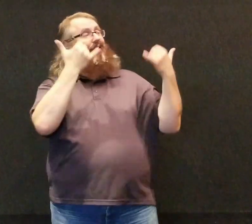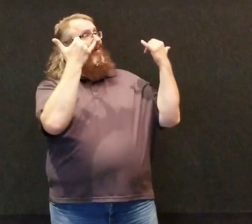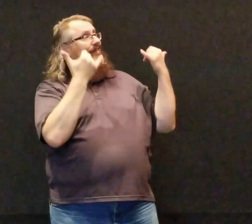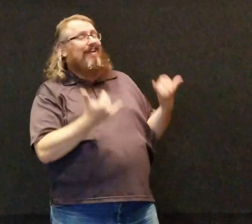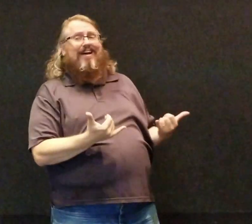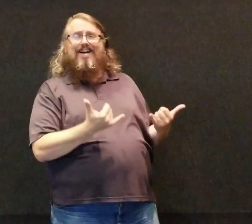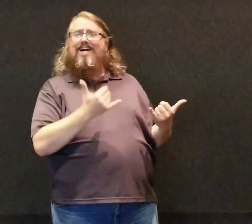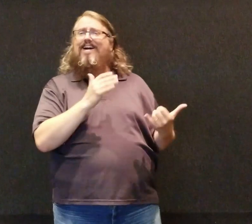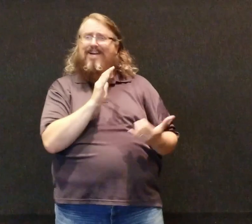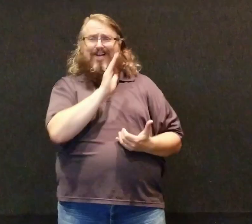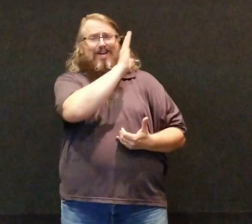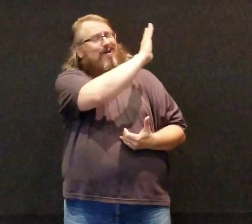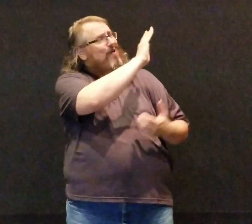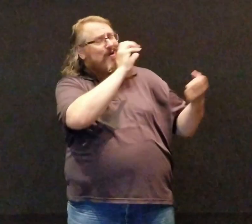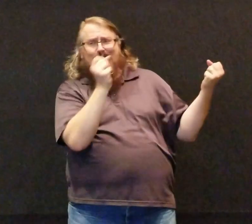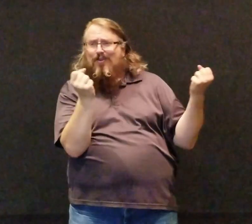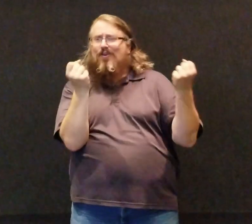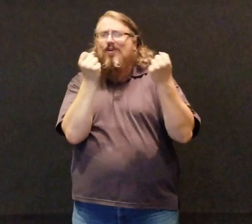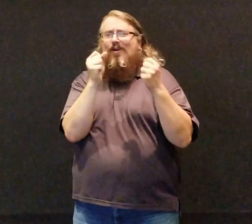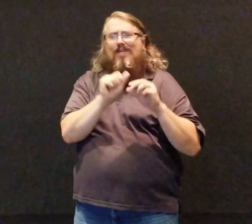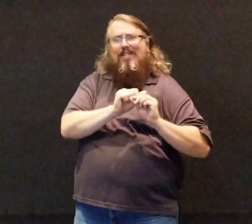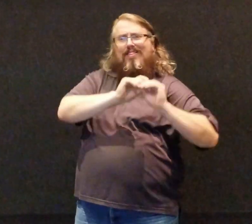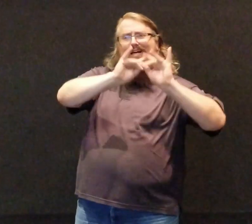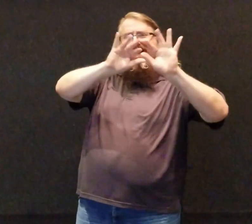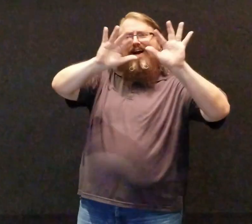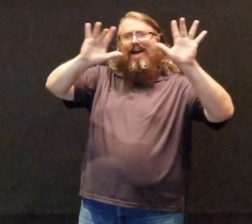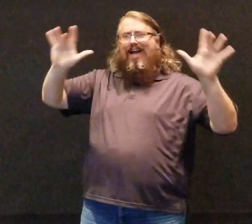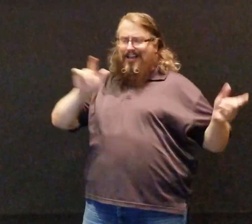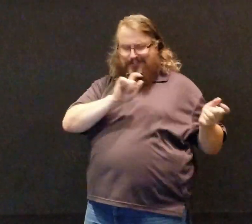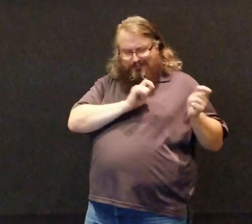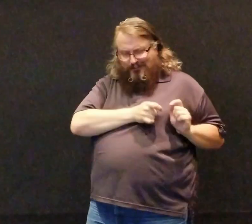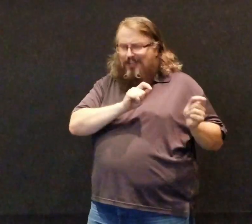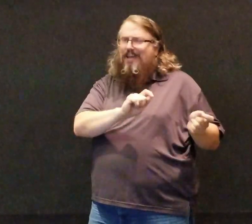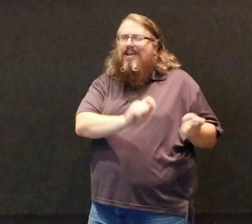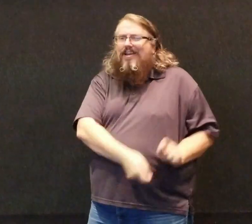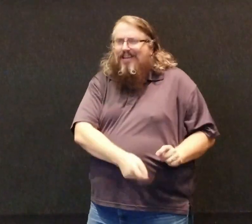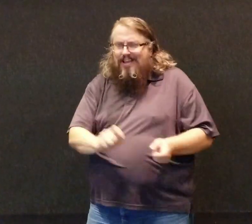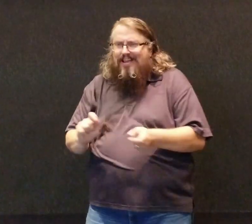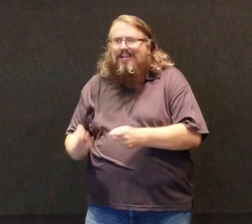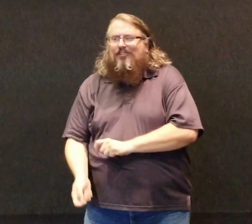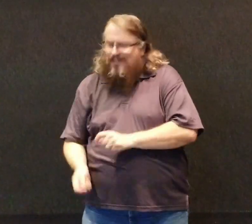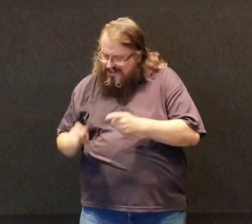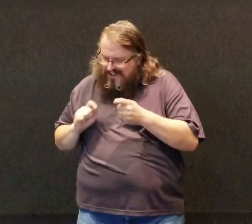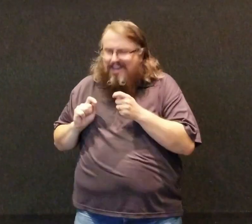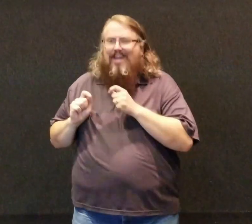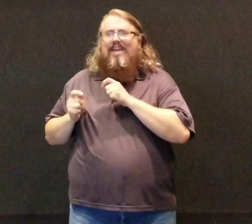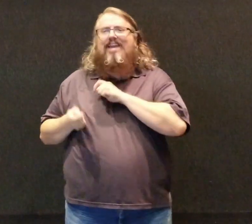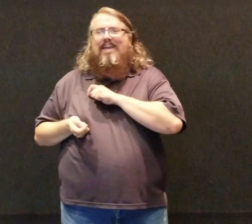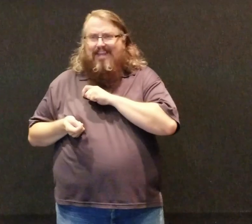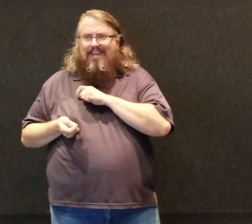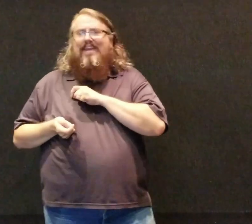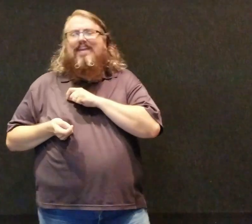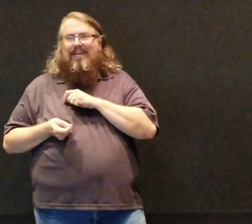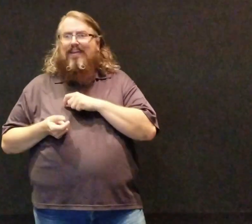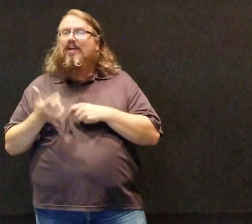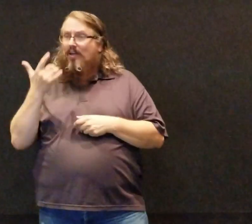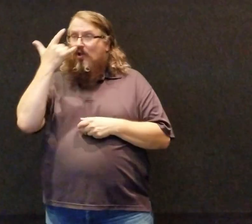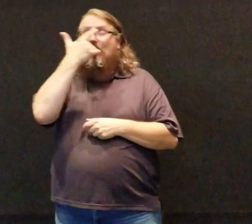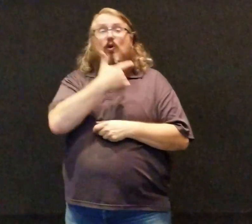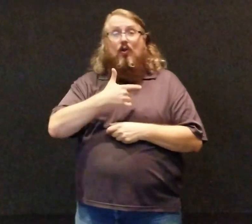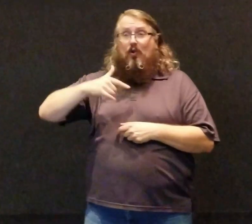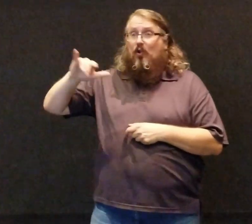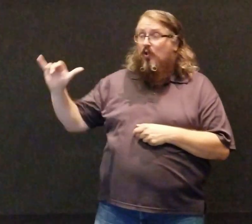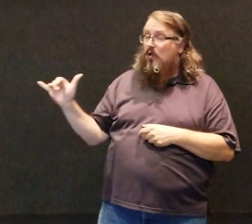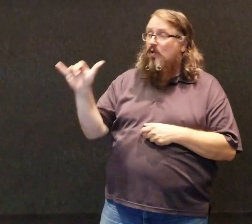And now Your light is painting over, over me